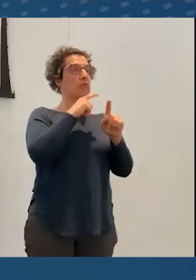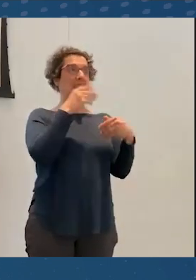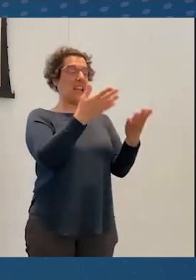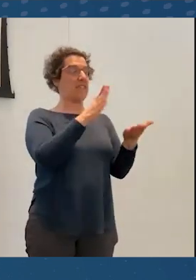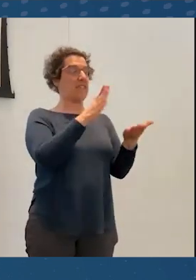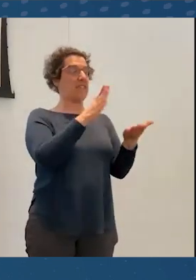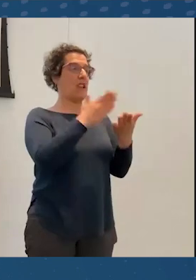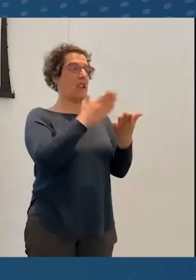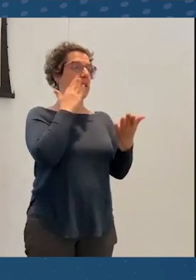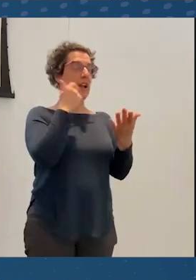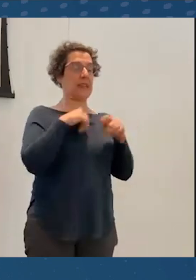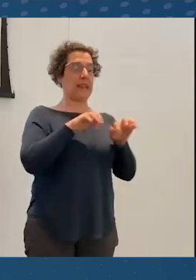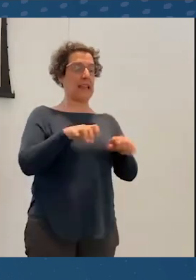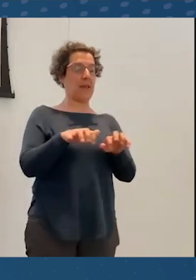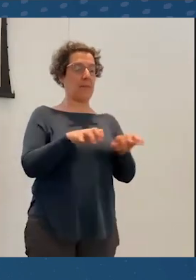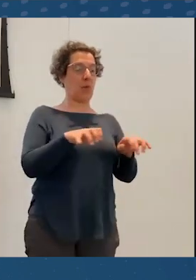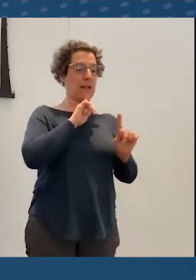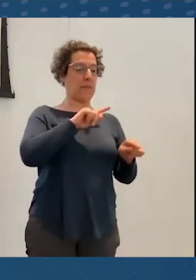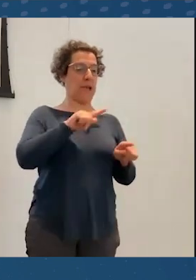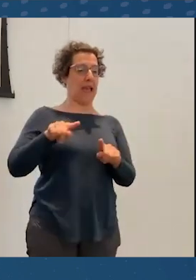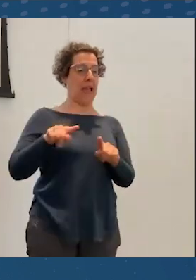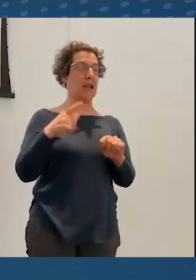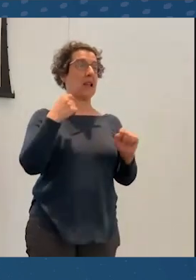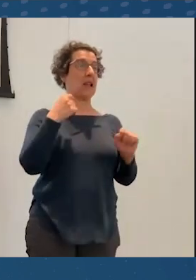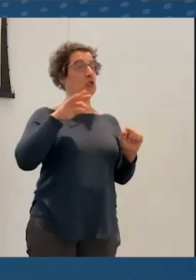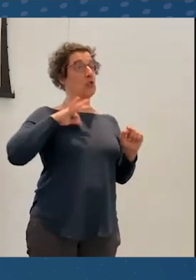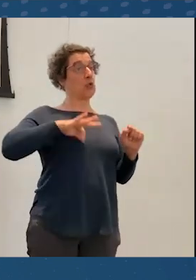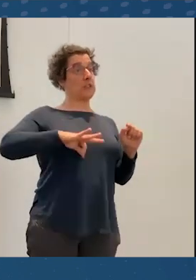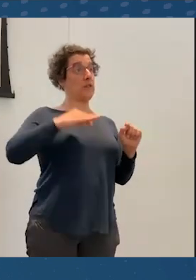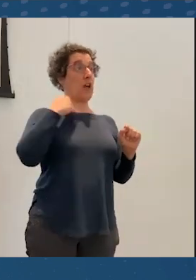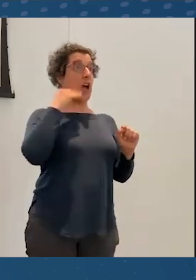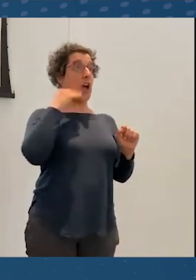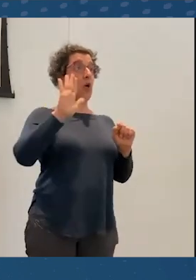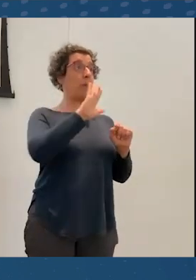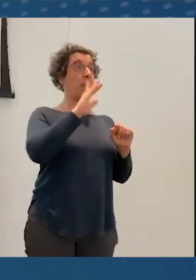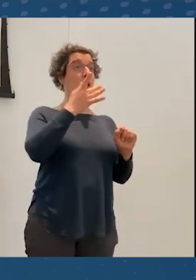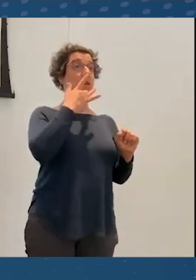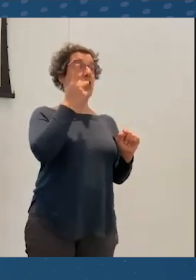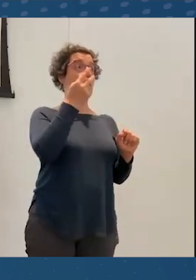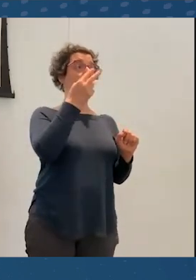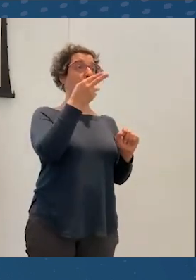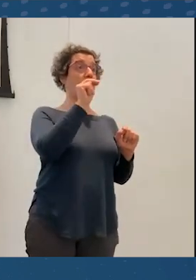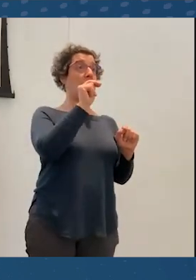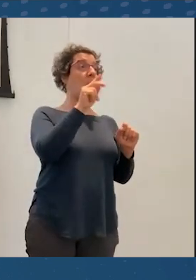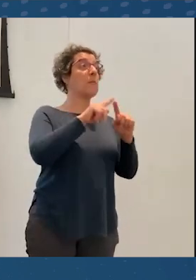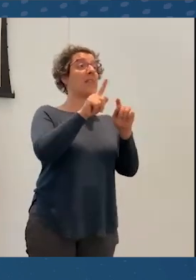It's very useful, I get to know everybody's preferred pronouns, but as soon as somebody starts a screen share